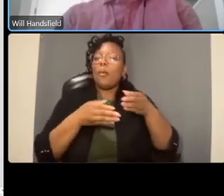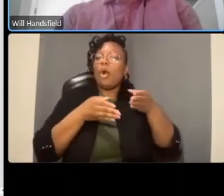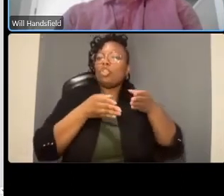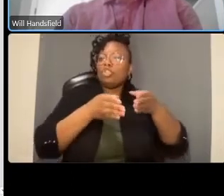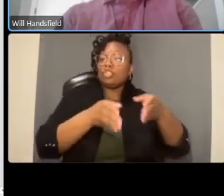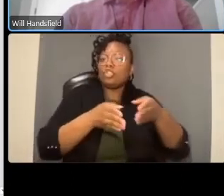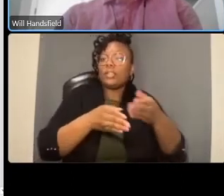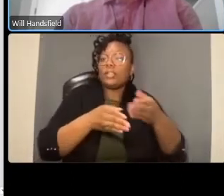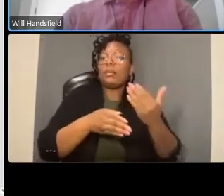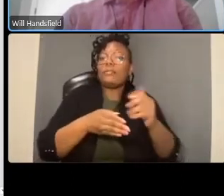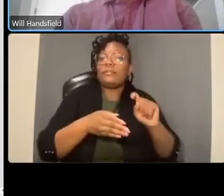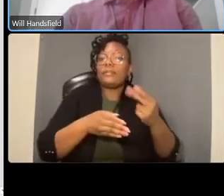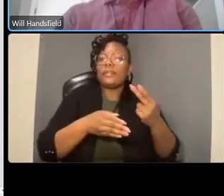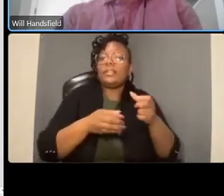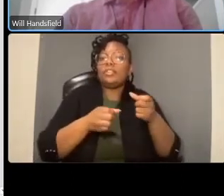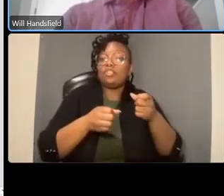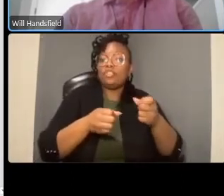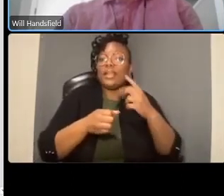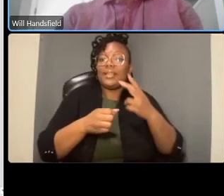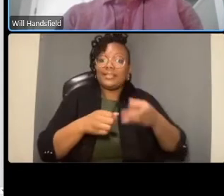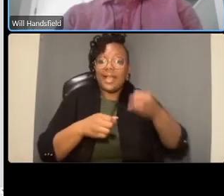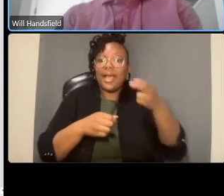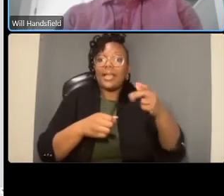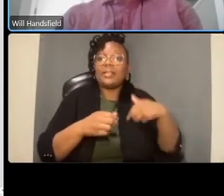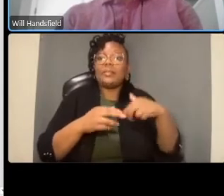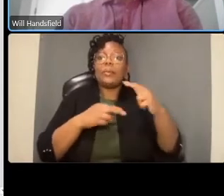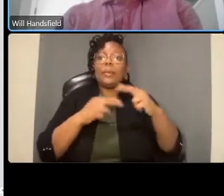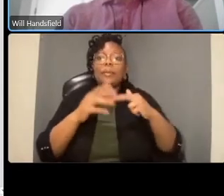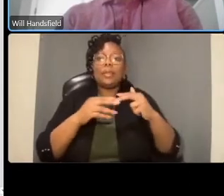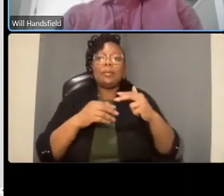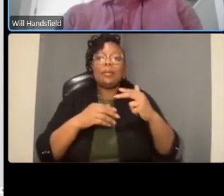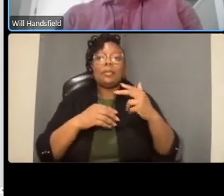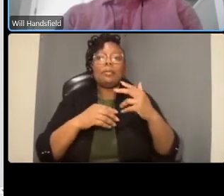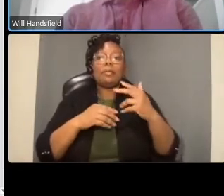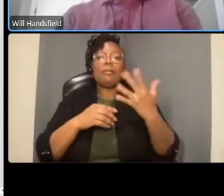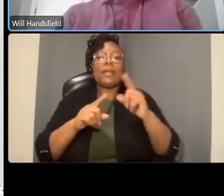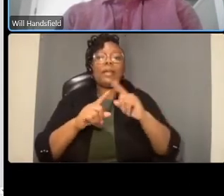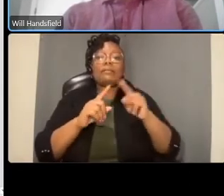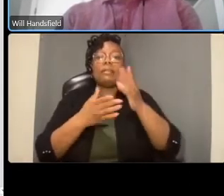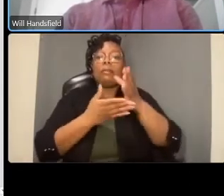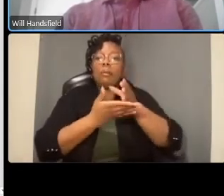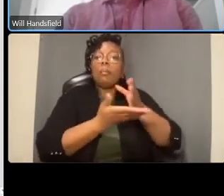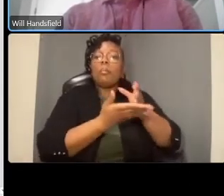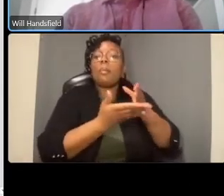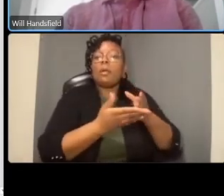starting in 2009 with a one-way protected bike lane which saw a lot of two-way riding